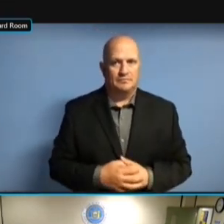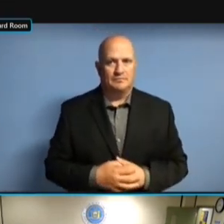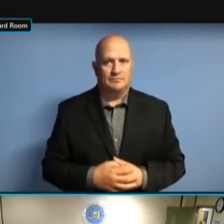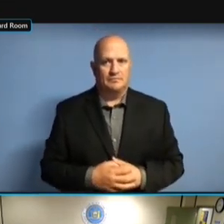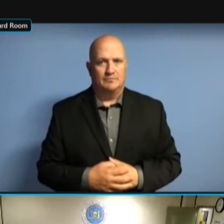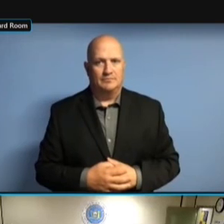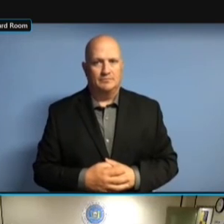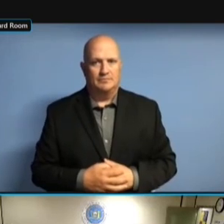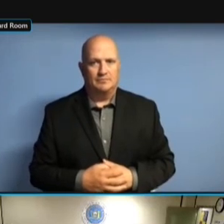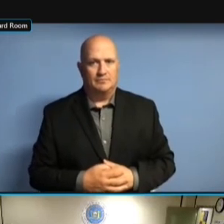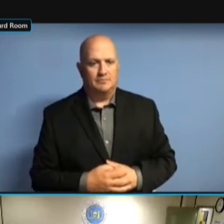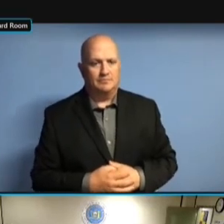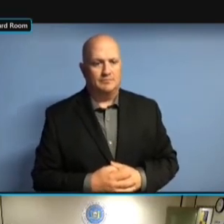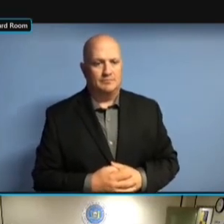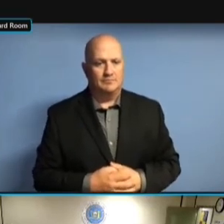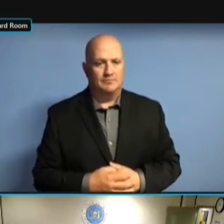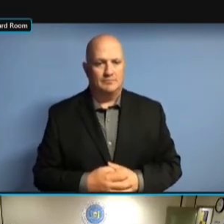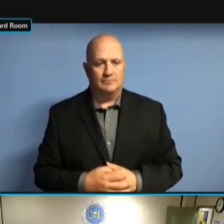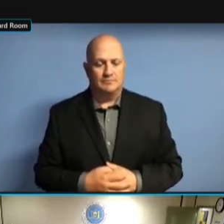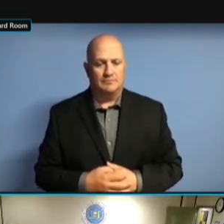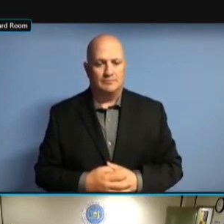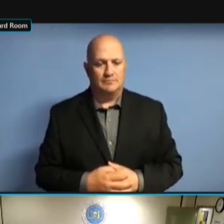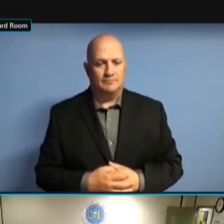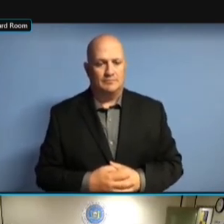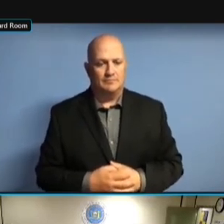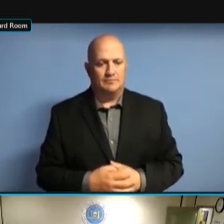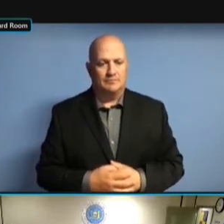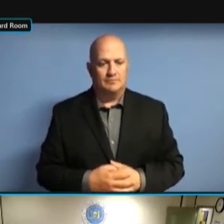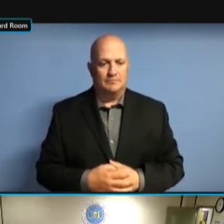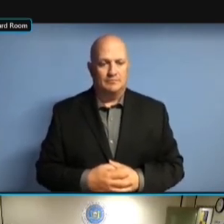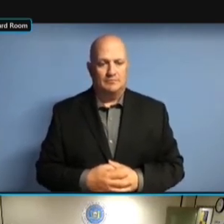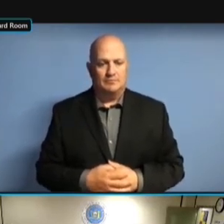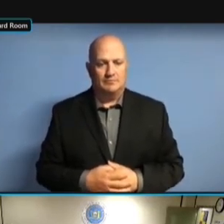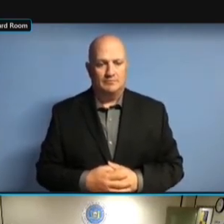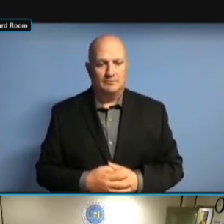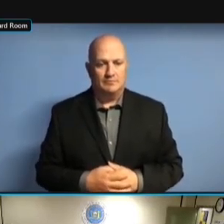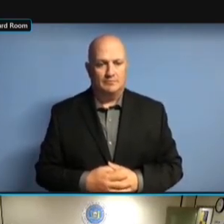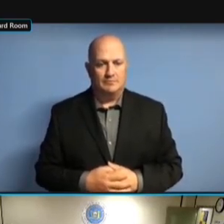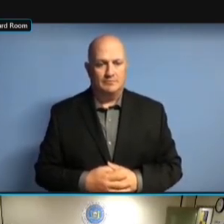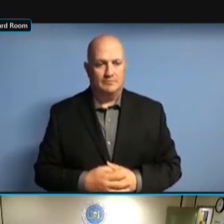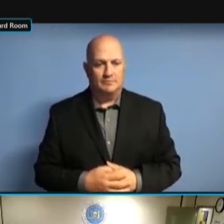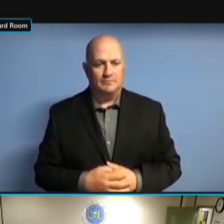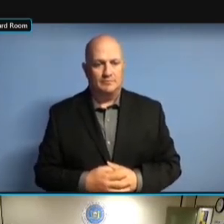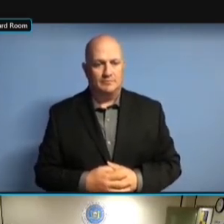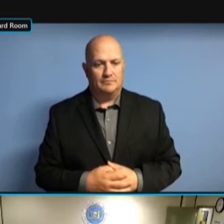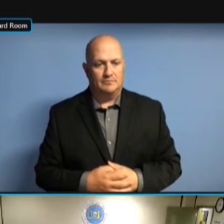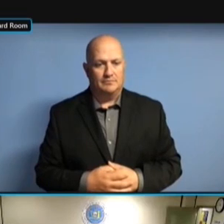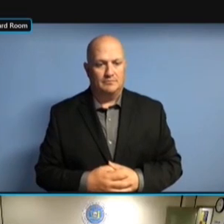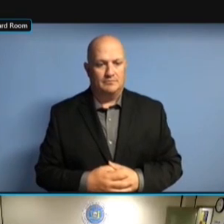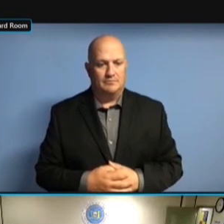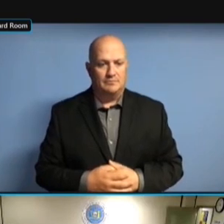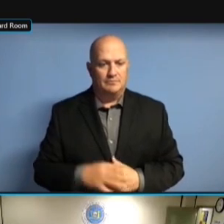I'M SURE THAT NUMBER IS DEFINITELY MUCH I'M SURE THAT NUMBER IS DEFINITELY MUCH BIGGER. DEFINITELY MUCH BIGGER. DEFINITELY MUCH BIGGER. IT'S DEFINITELY MUCH BIGGER. IT'S JUST DEFINITELY MUCH BIGGER. IT'S JUST A DEFINITELY MUCH BIGGER. IT'S JUST A QUESTION DEFINITELY MUCH BIGGER. IT'S JUST A QUESTION OF DEFINITELY MUCH BIGGER. IT'S JUST A QUESTION OF SAYING, IT'S JUST A QUESTION OF SAYING, IT'S JUST A QUESTION OF SAYING, OKAY, IT'S JUST A QUESTION OF SAYING, OKAY, LET'S IT'S JUST A QUESTION OF SAYING, OKAY, LET'S LOOK IT'S JUST A QUESTION OF SAYING, OKAY, LET'S LOOK IN IT'S JUST A QUESTION OF SAYING, OKAY, LET'S LOOK IN PLACES IT'S JUST A QUESTION OF SAYING, OKAY, LET'S LOOK IN PLACES WE'VE OKAY, LET'S LOOK IN PLACES WE'VE